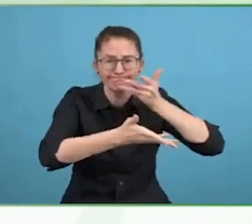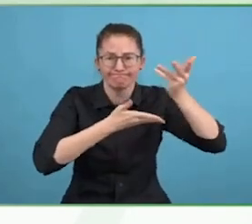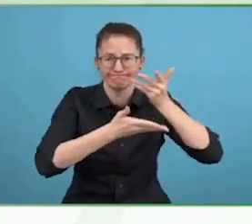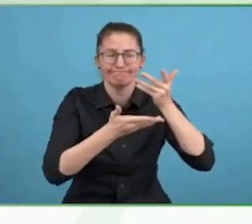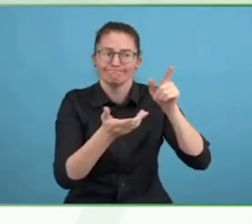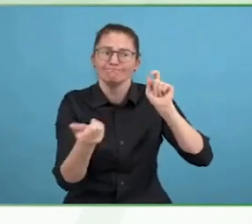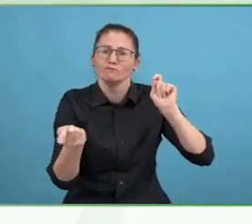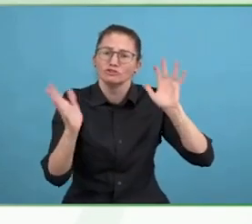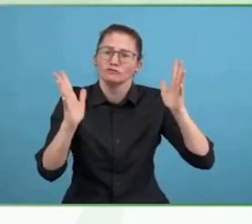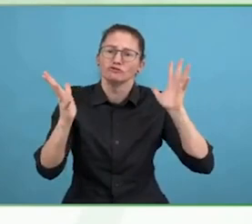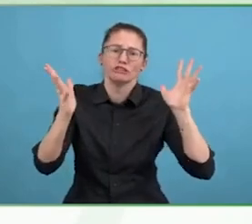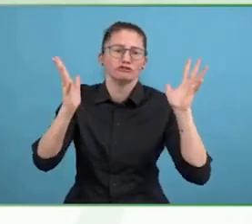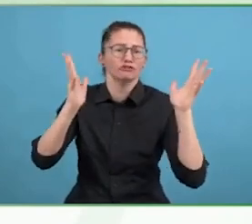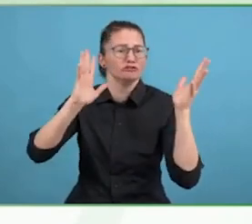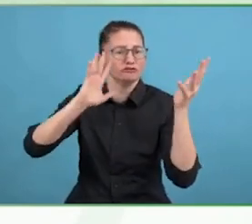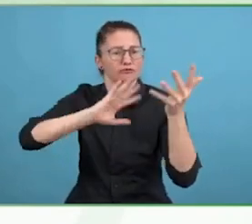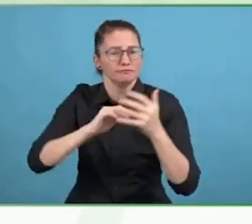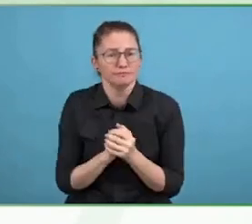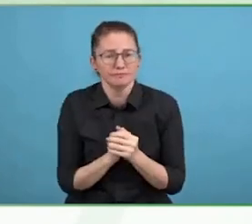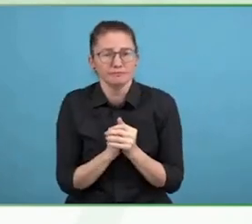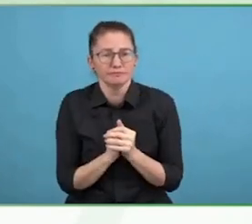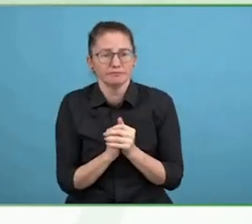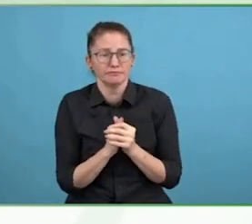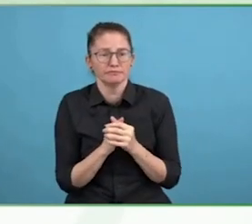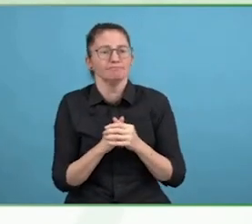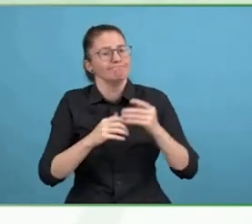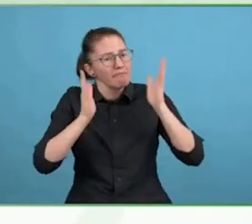conversations and make you aware of the disability experience within